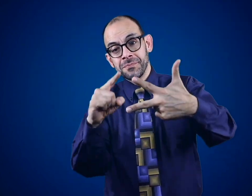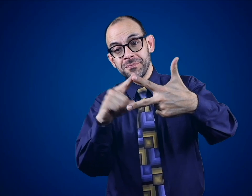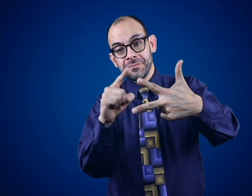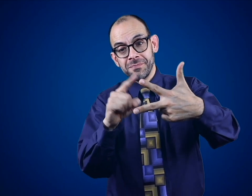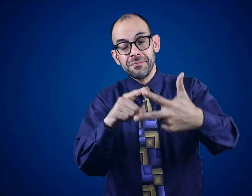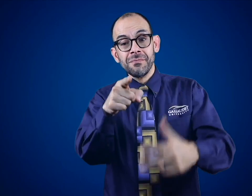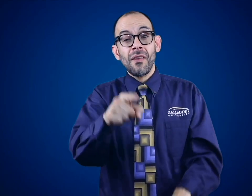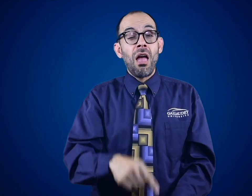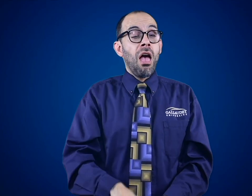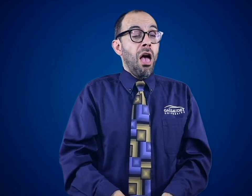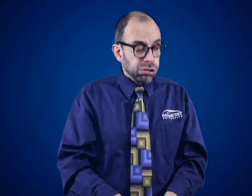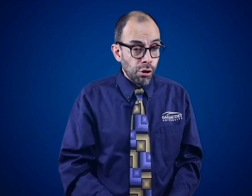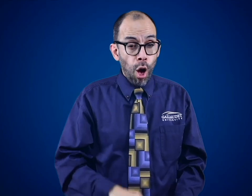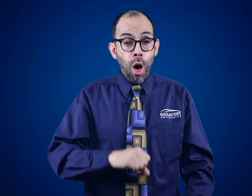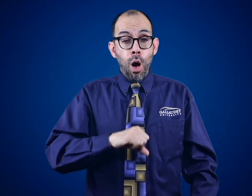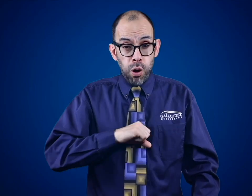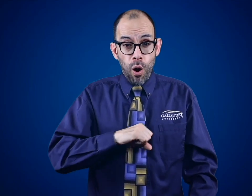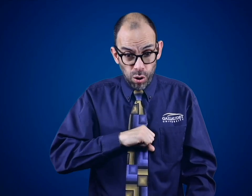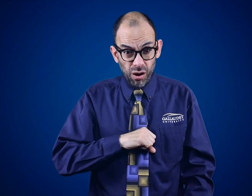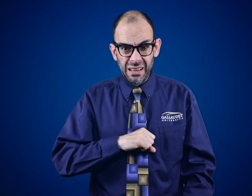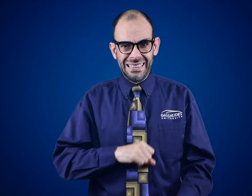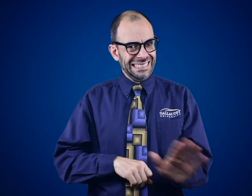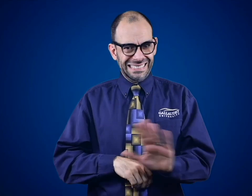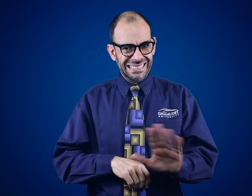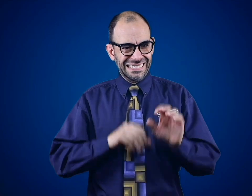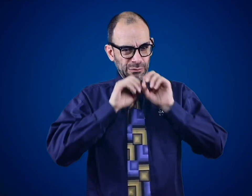Two: try not to sneeze or cough like this,